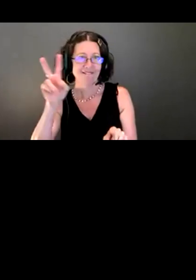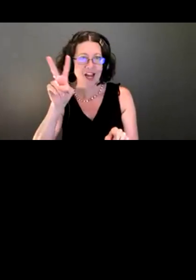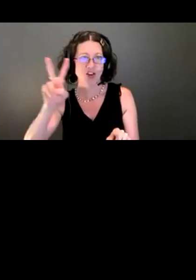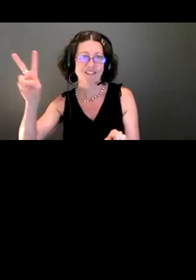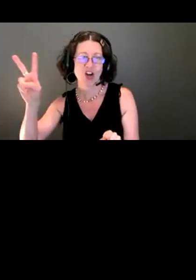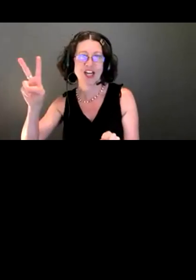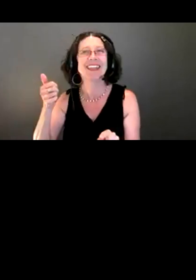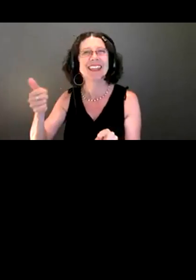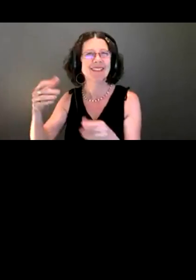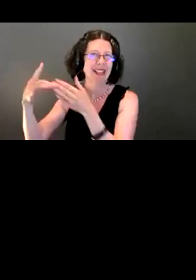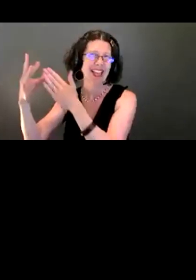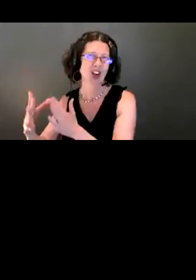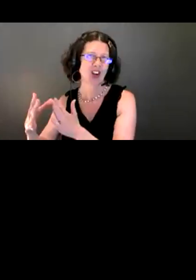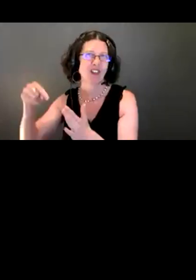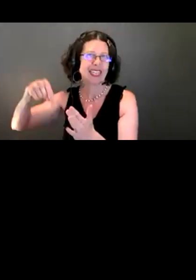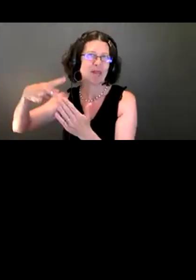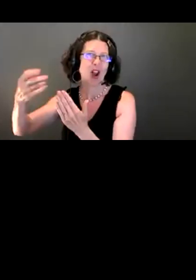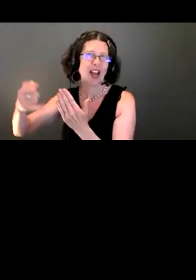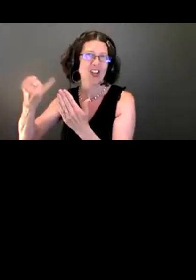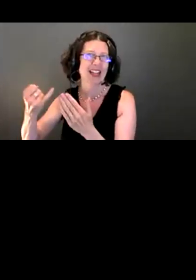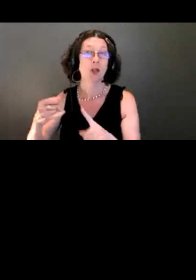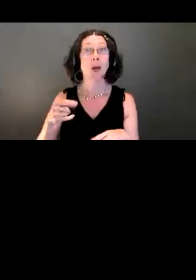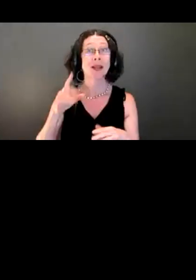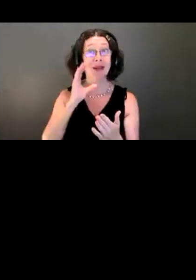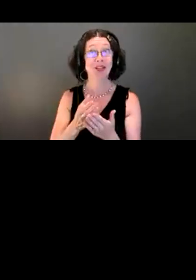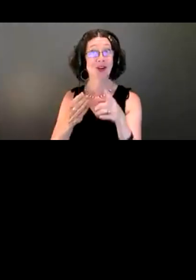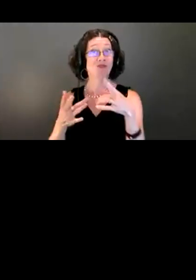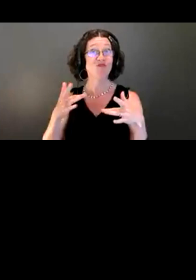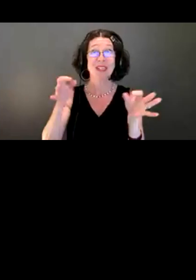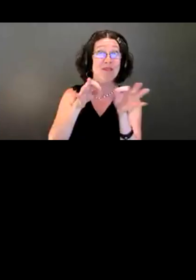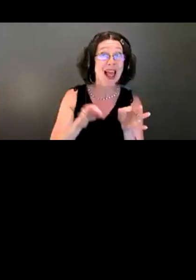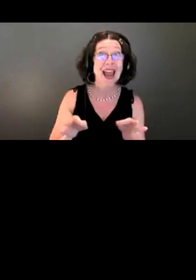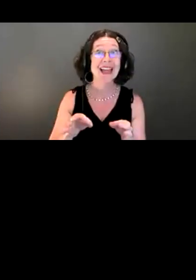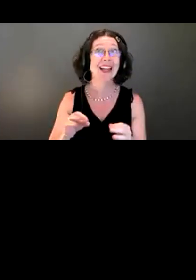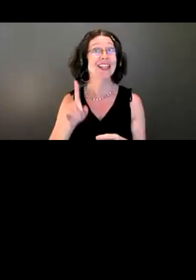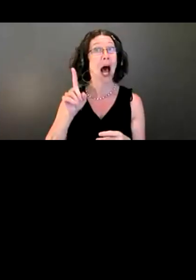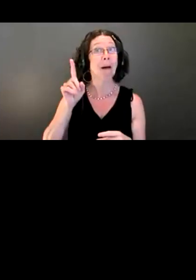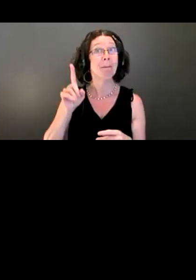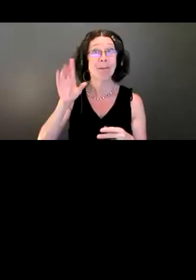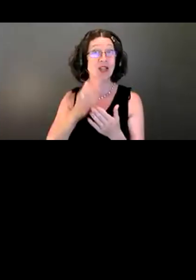So in the top picture on this slide is of me. I've got brown hair. I wear glasses.